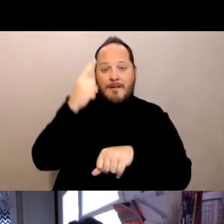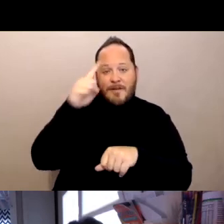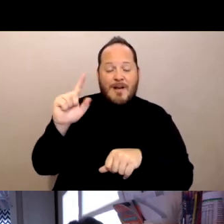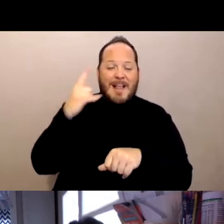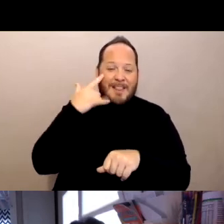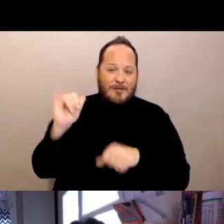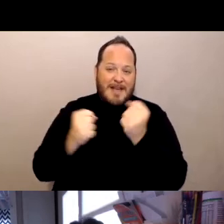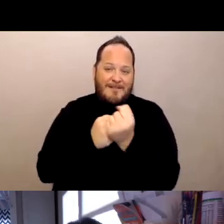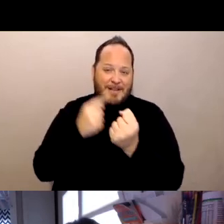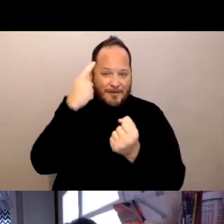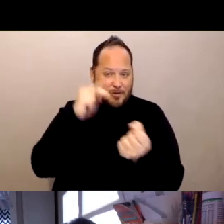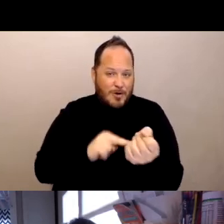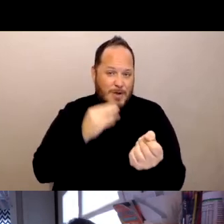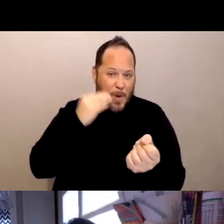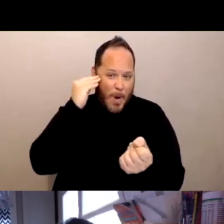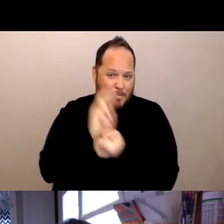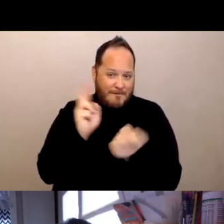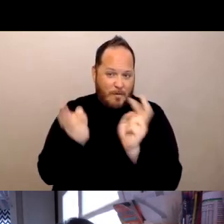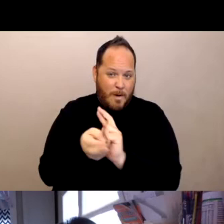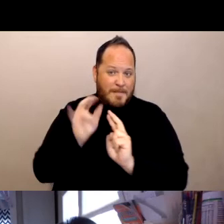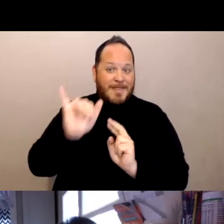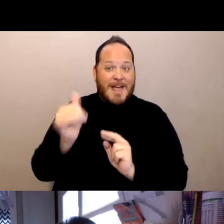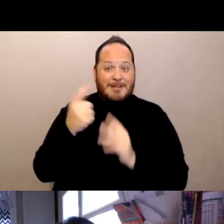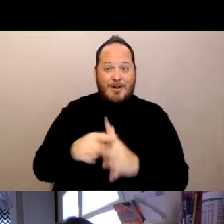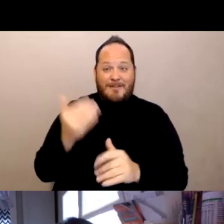and that was 15 years ago. So I've been with CANHR for 15 years.